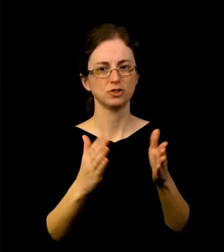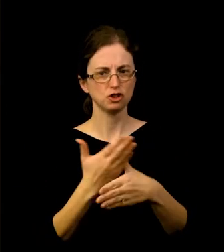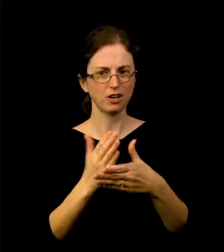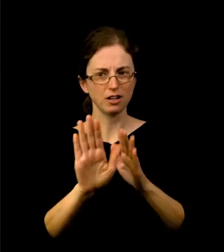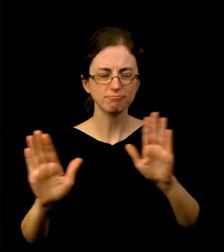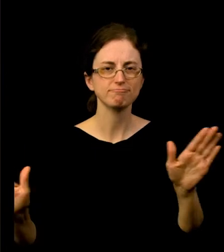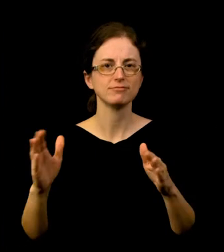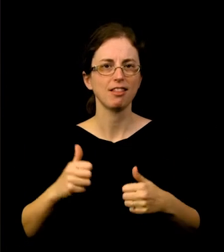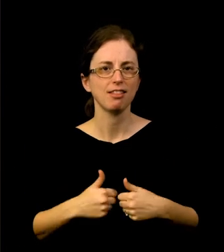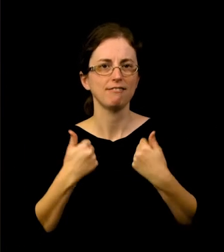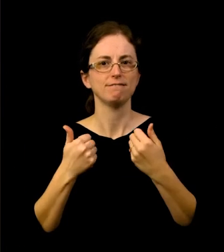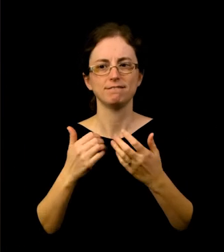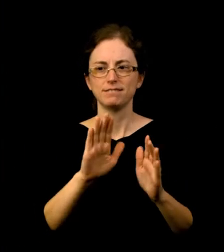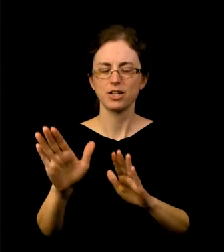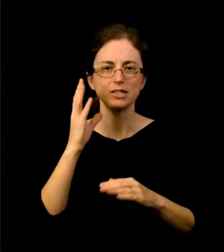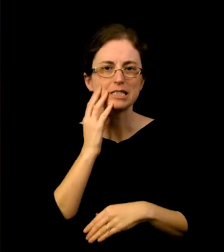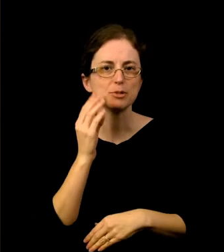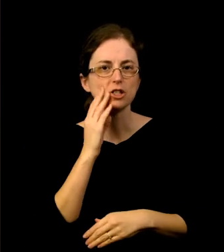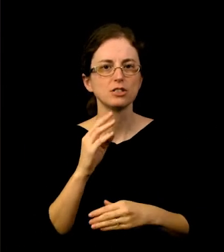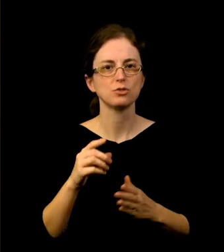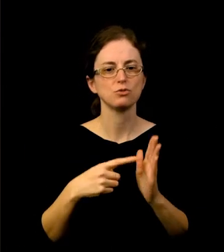identity through the power of art, the art of expression.